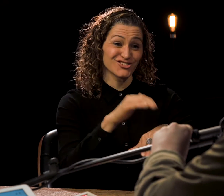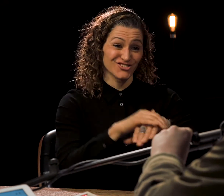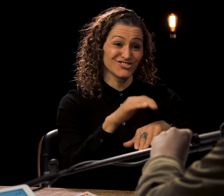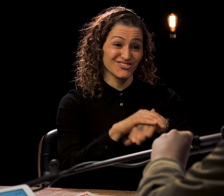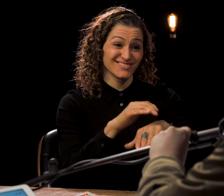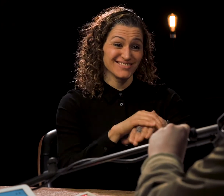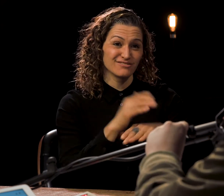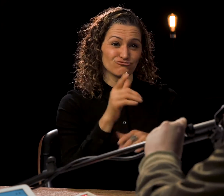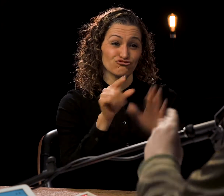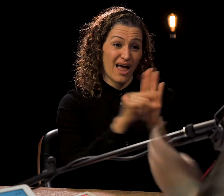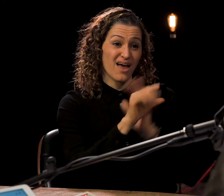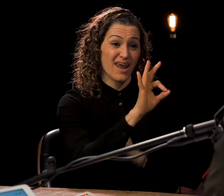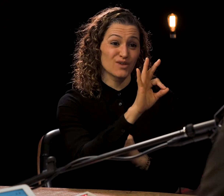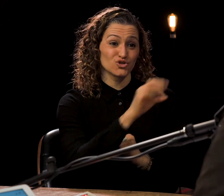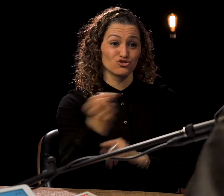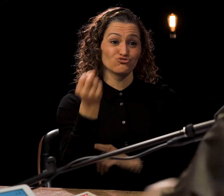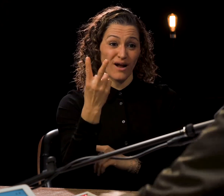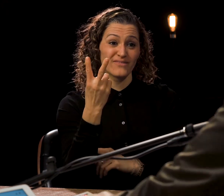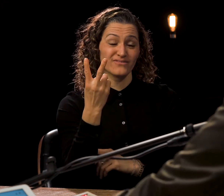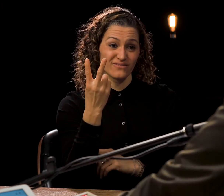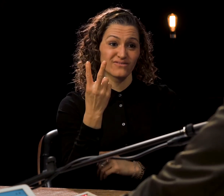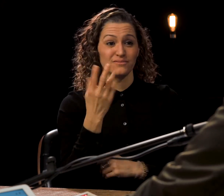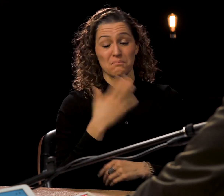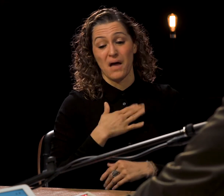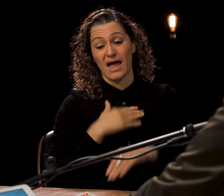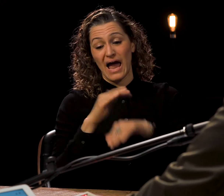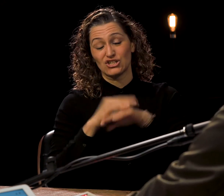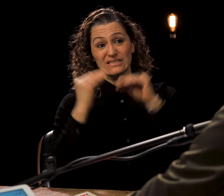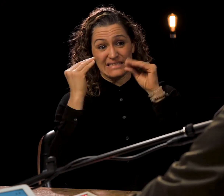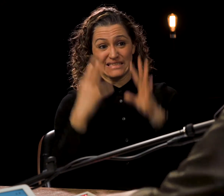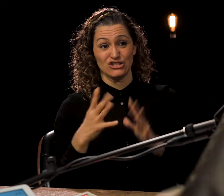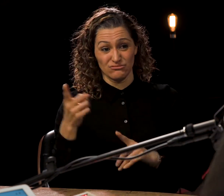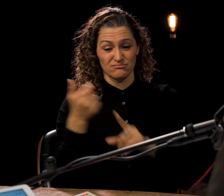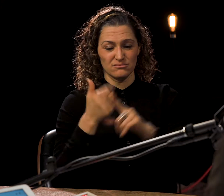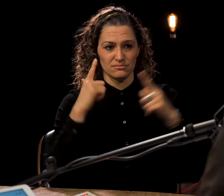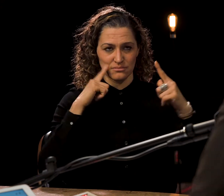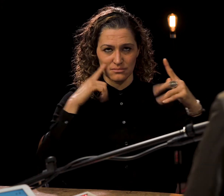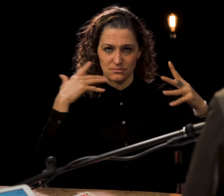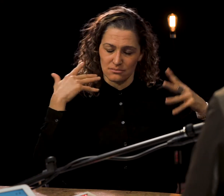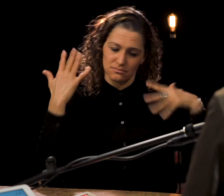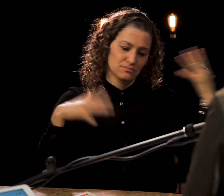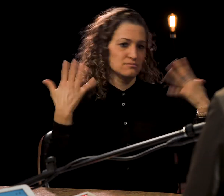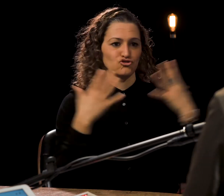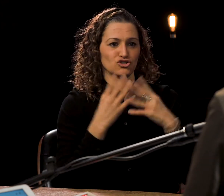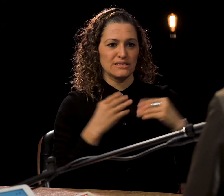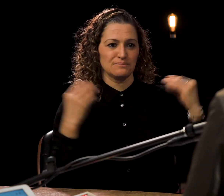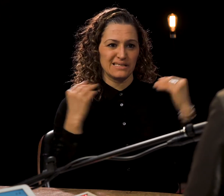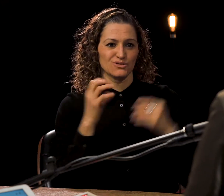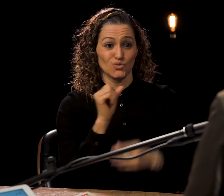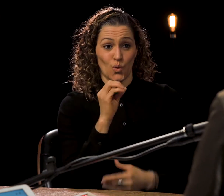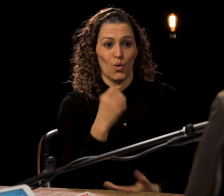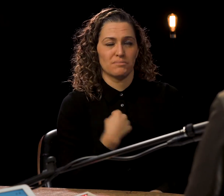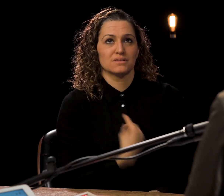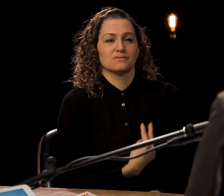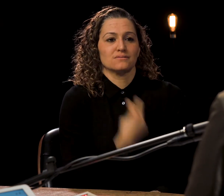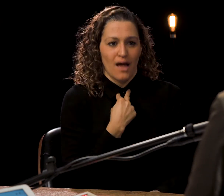Dawn Jani Birley: was in high school in English Dawn Jani Birley: class, grades 9 to 12. I took English class. Dawn Jani Birley: My English teacher was a fanatic Dawn Jani Birley: for Shakespeare